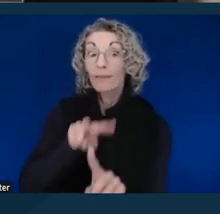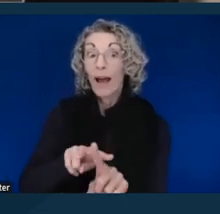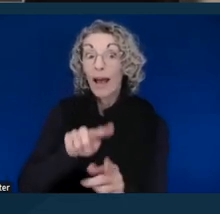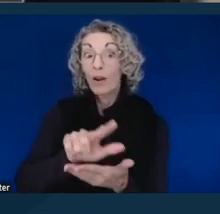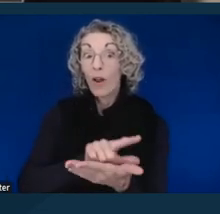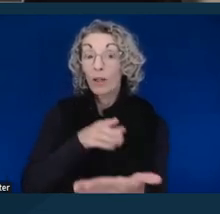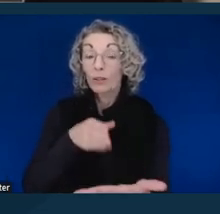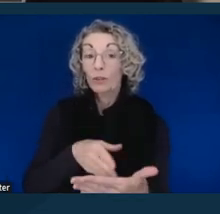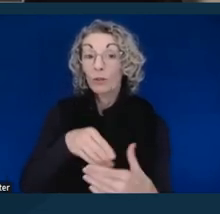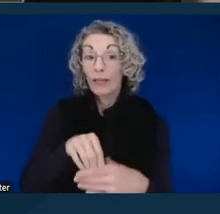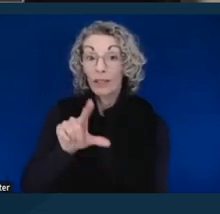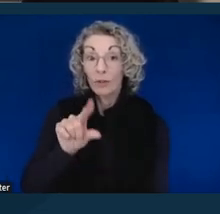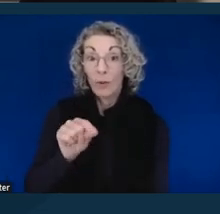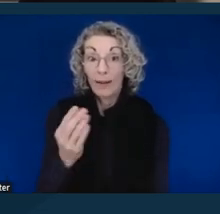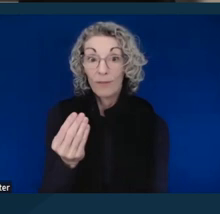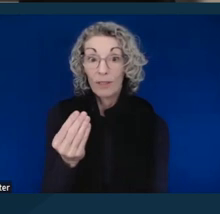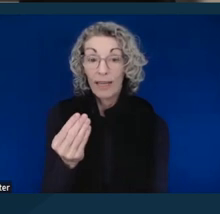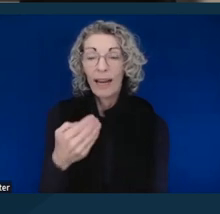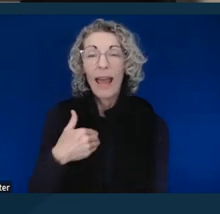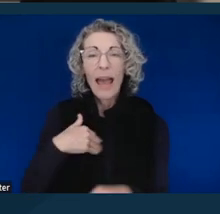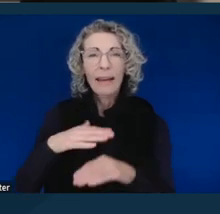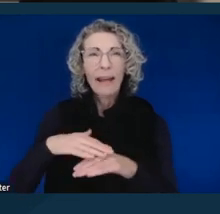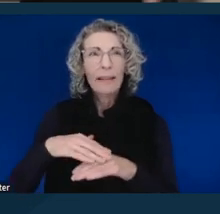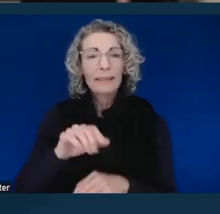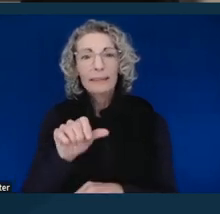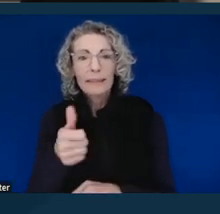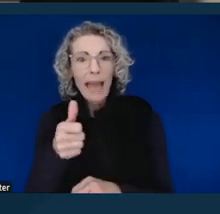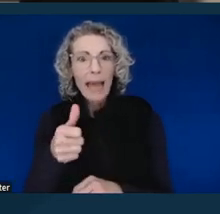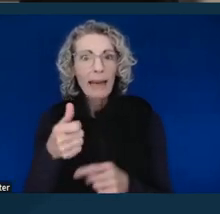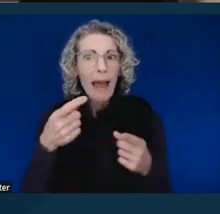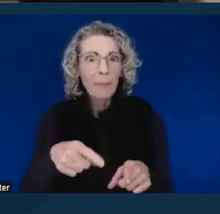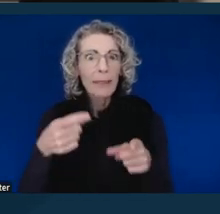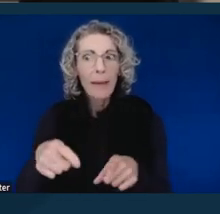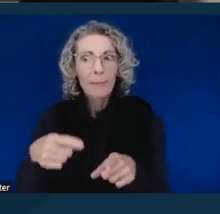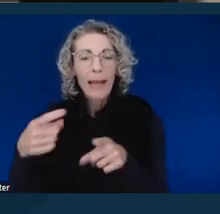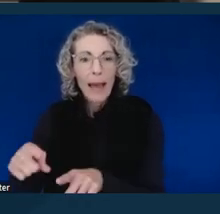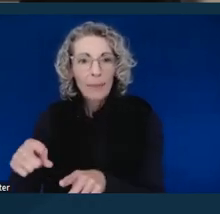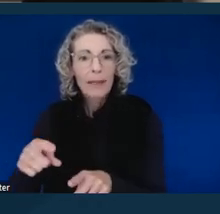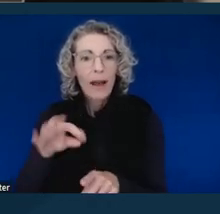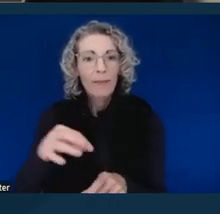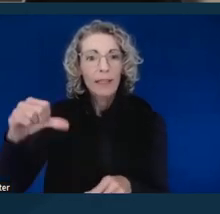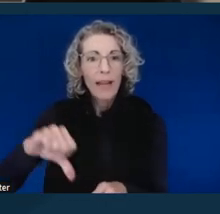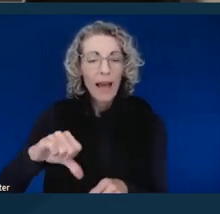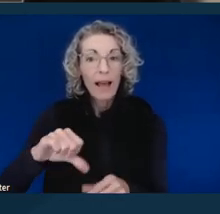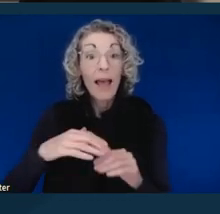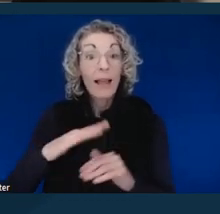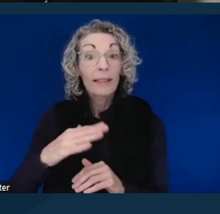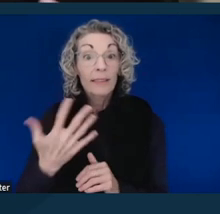we had at least instances of denial. And at least five of those instances were denied with the same letter saying